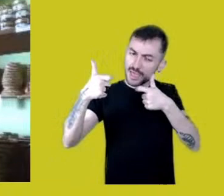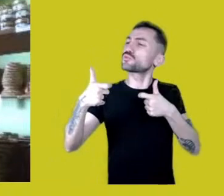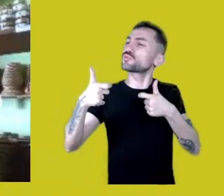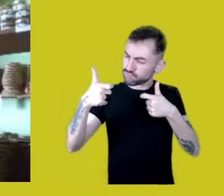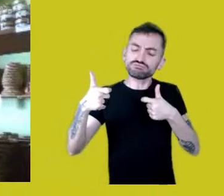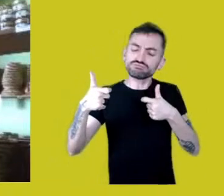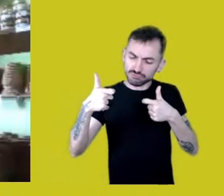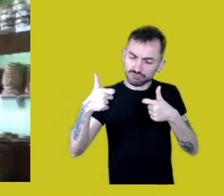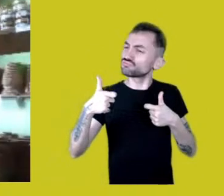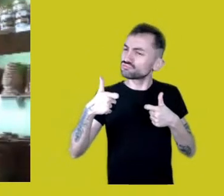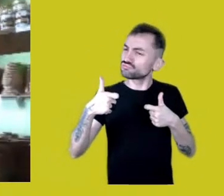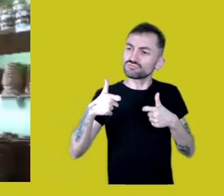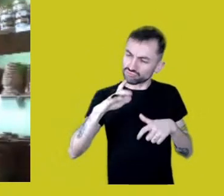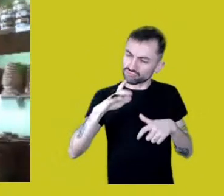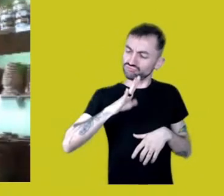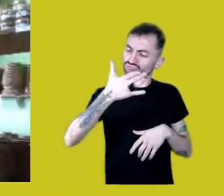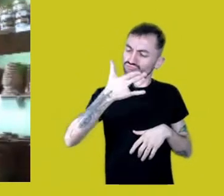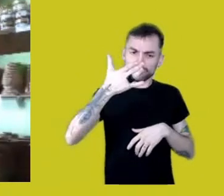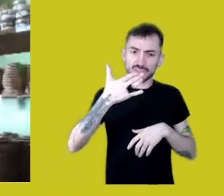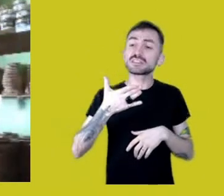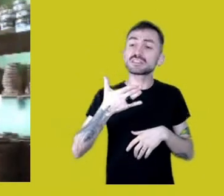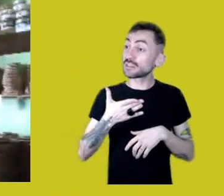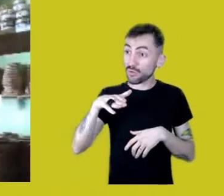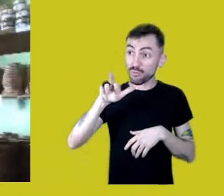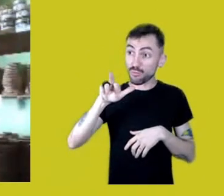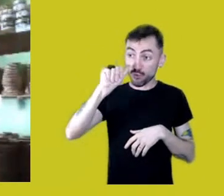“Jeez, here come the Mura and they’re mad.”